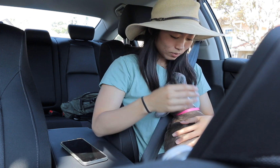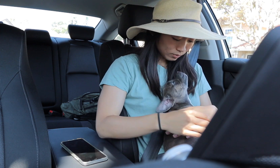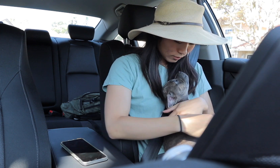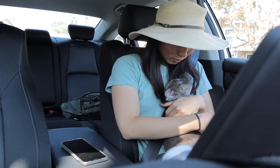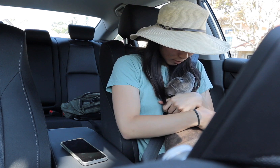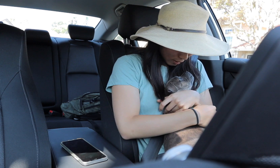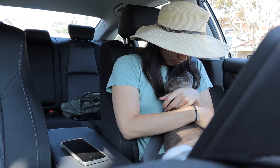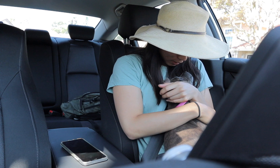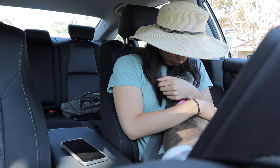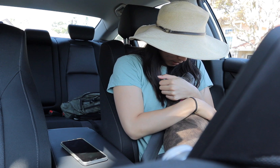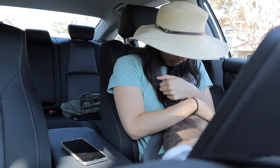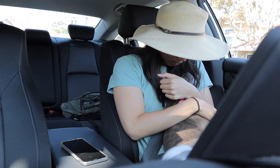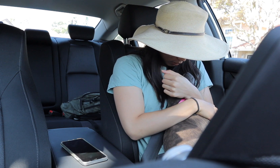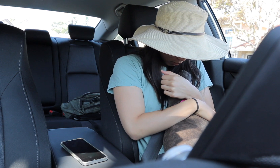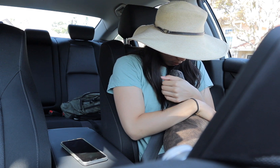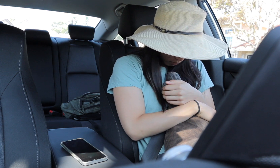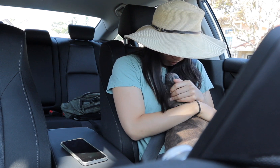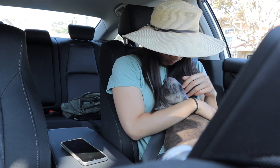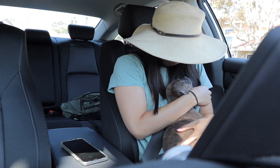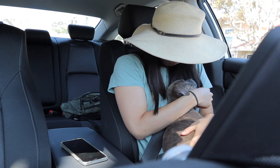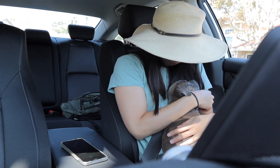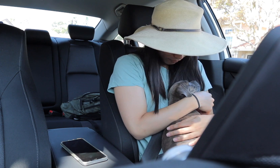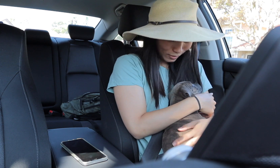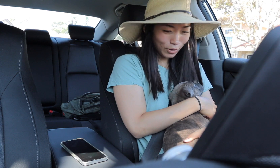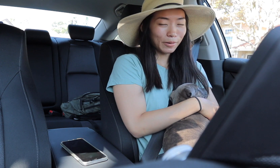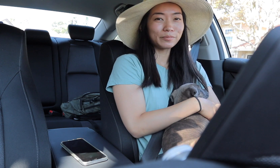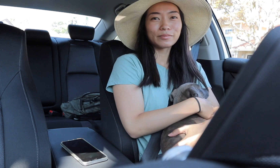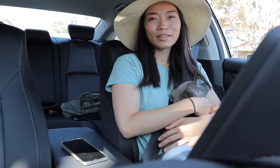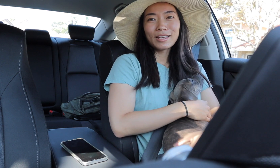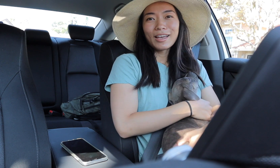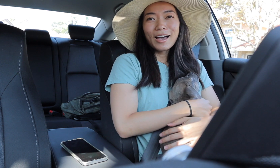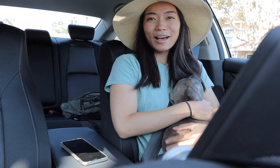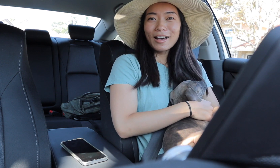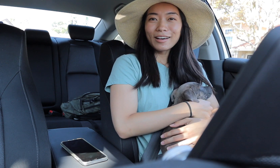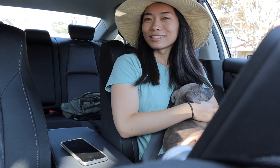so yeah we're gonna go get some of dose okay *sigh*